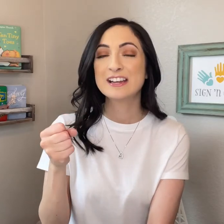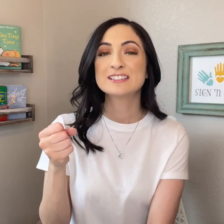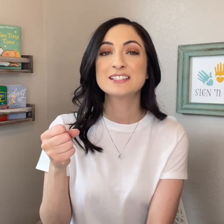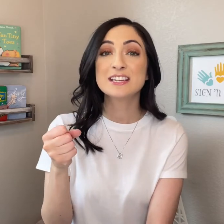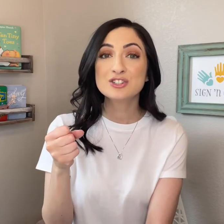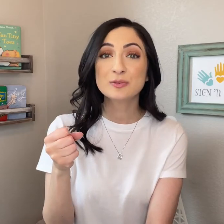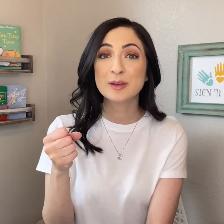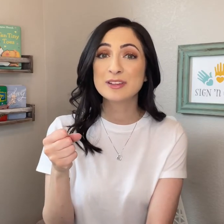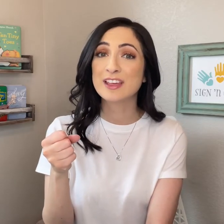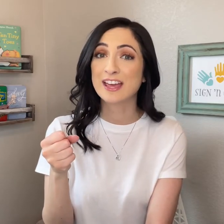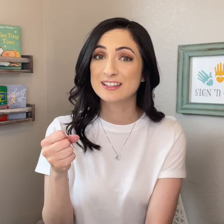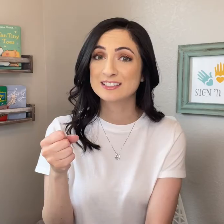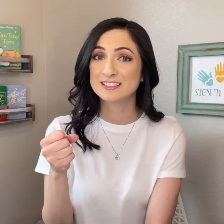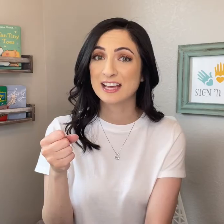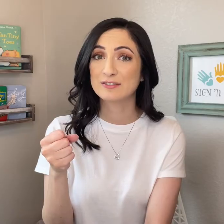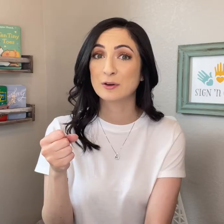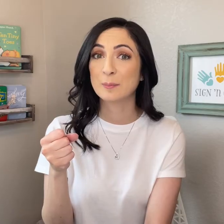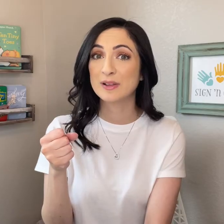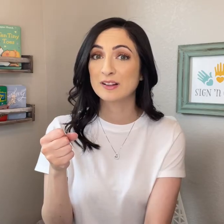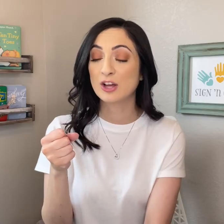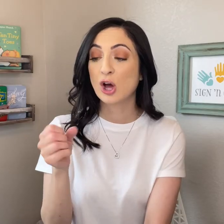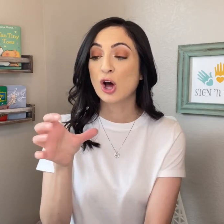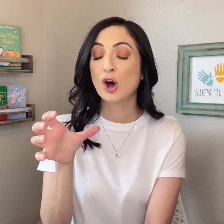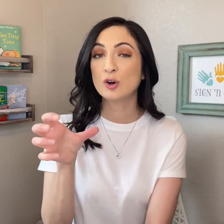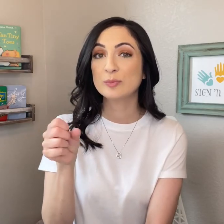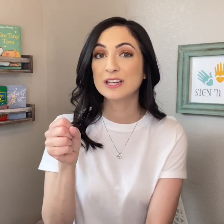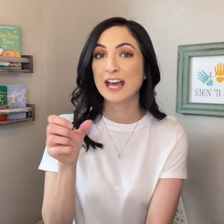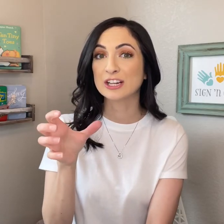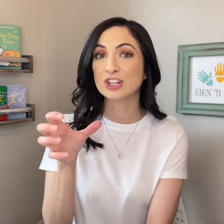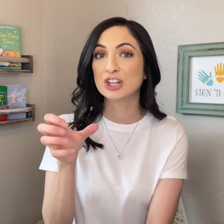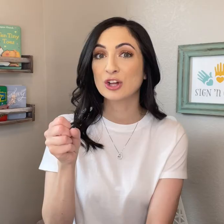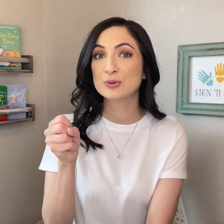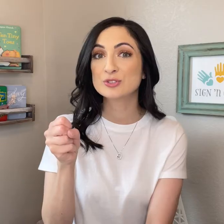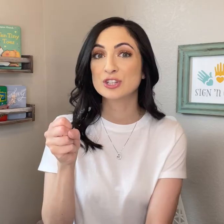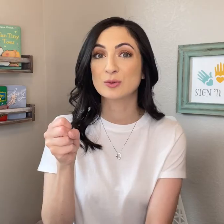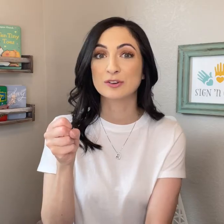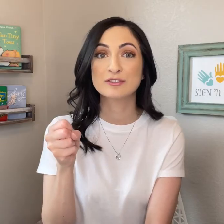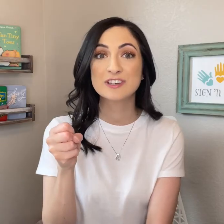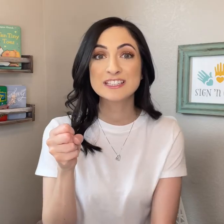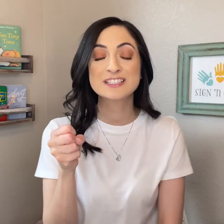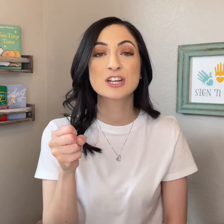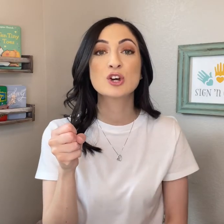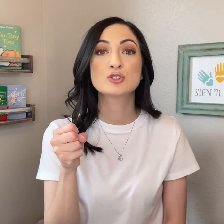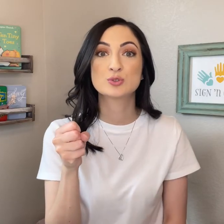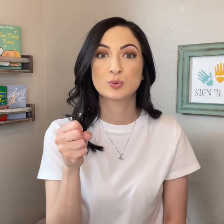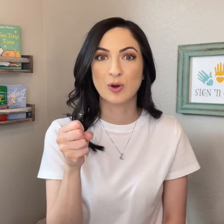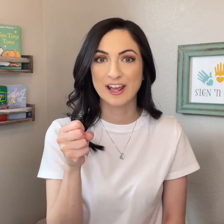To teach your baby the ASL sign for MILK, open and close your fist twice.